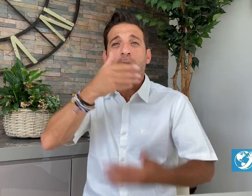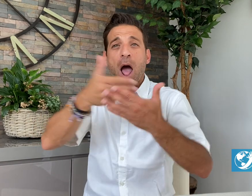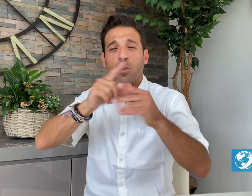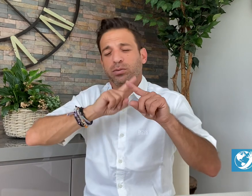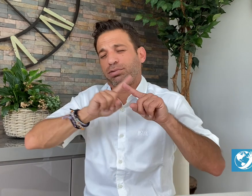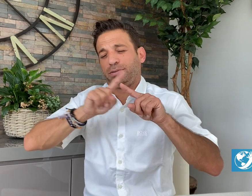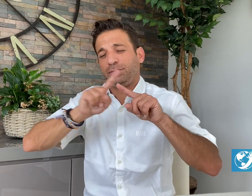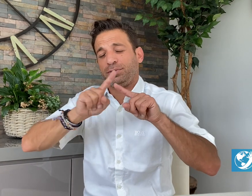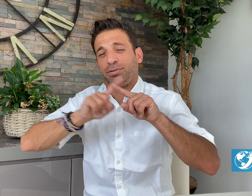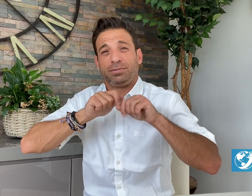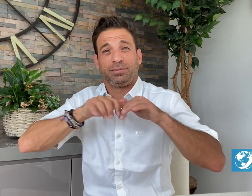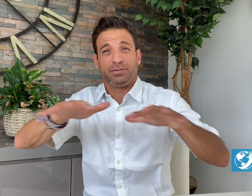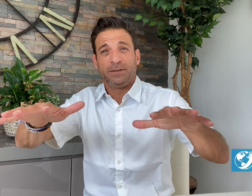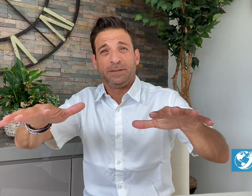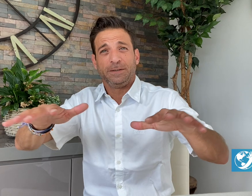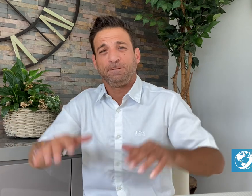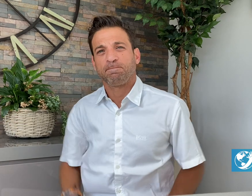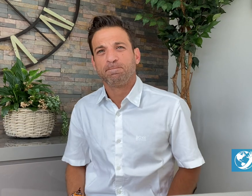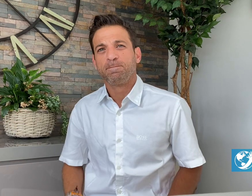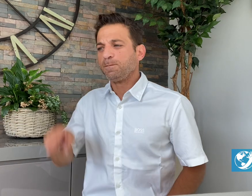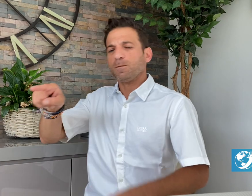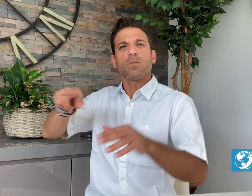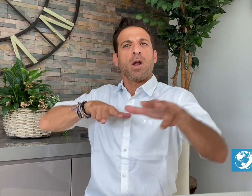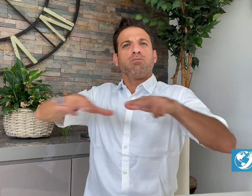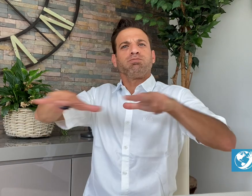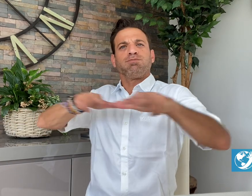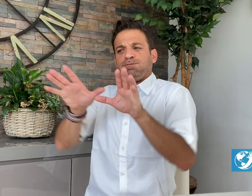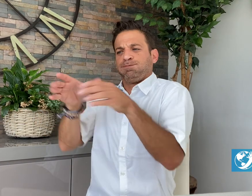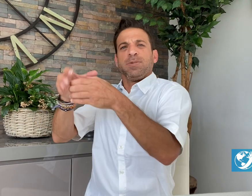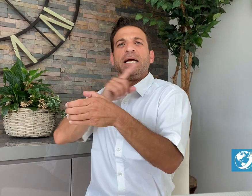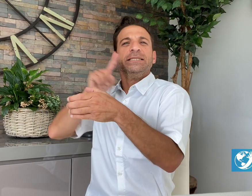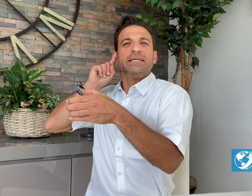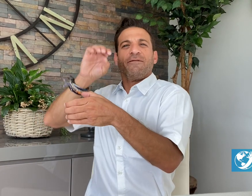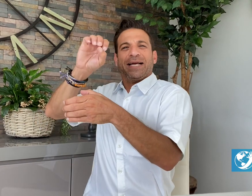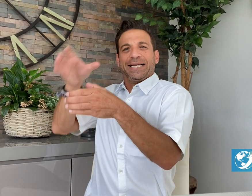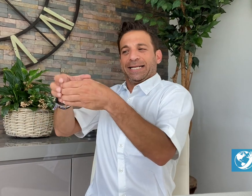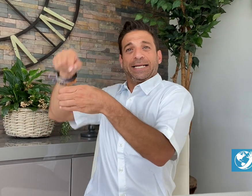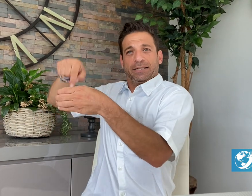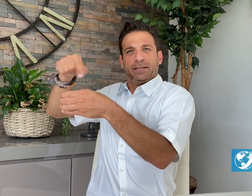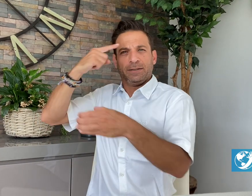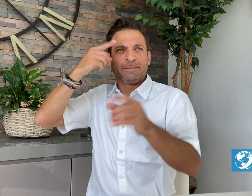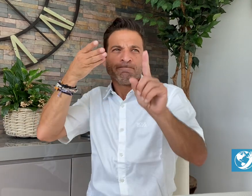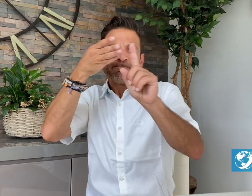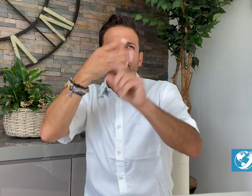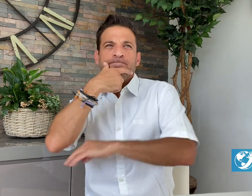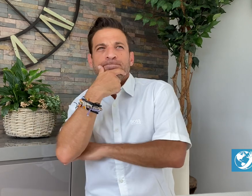over 400 spoken languages. Deaf-E³ aims to make Nigerian Sign Language